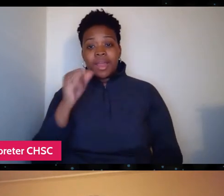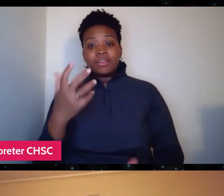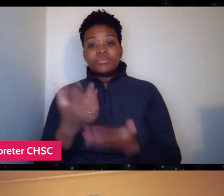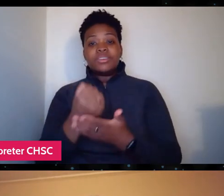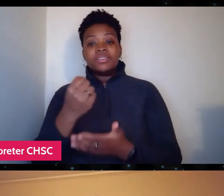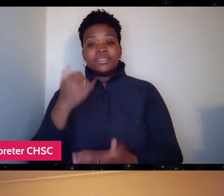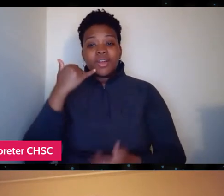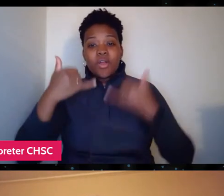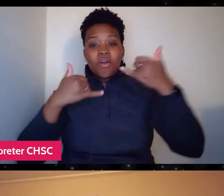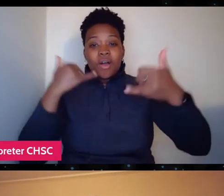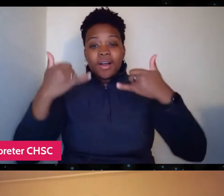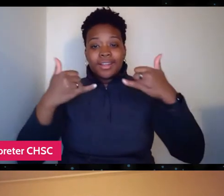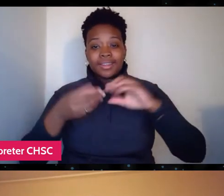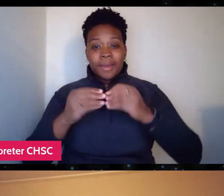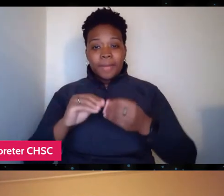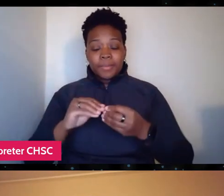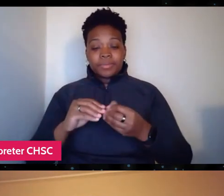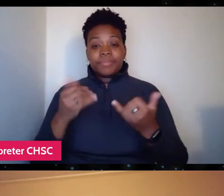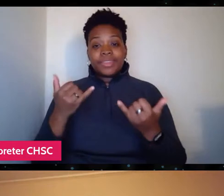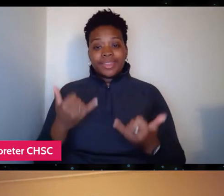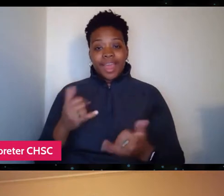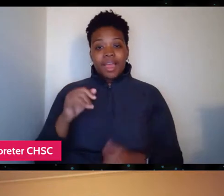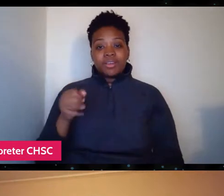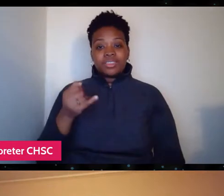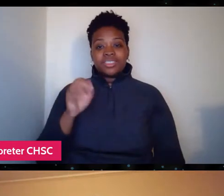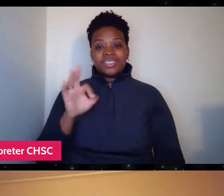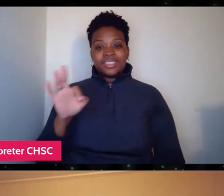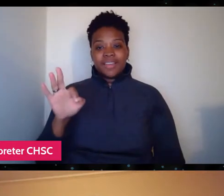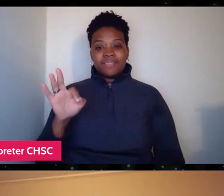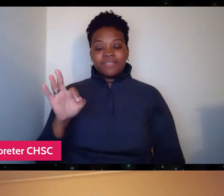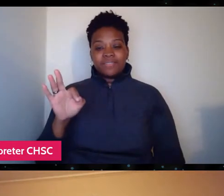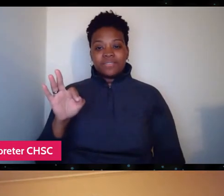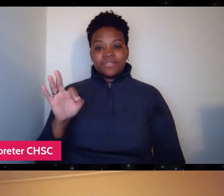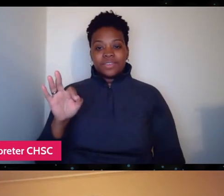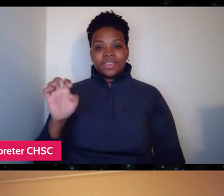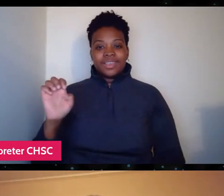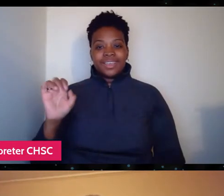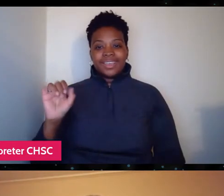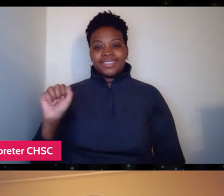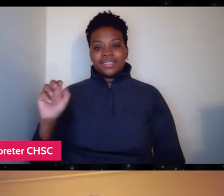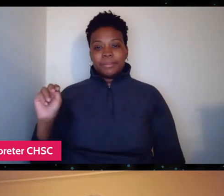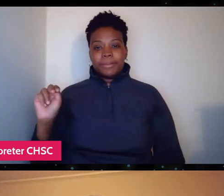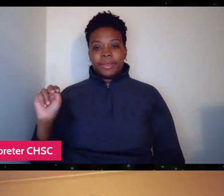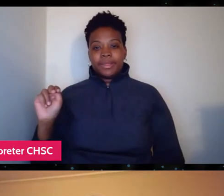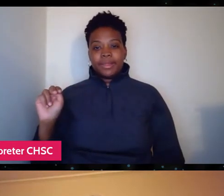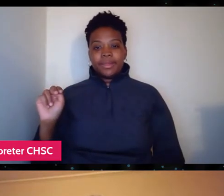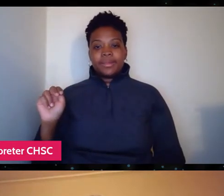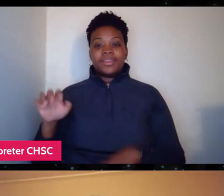And now Jeff Eastman's, you know, effectively taking RAM into the next deck.